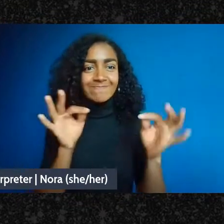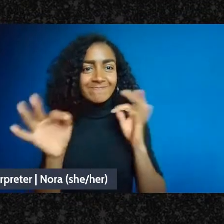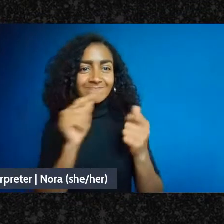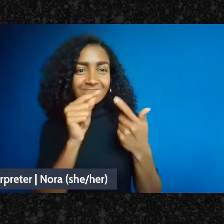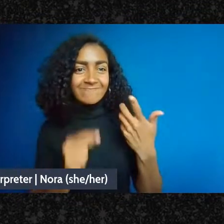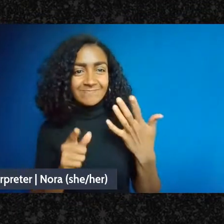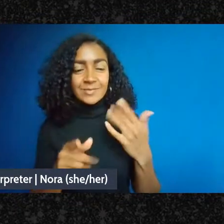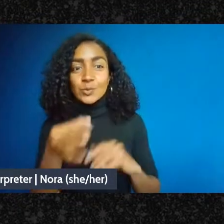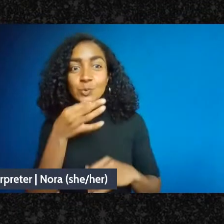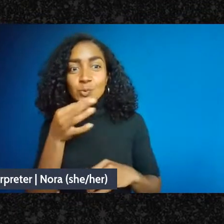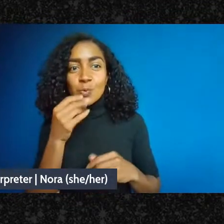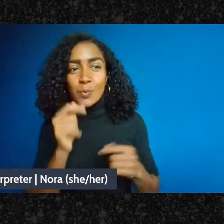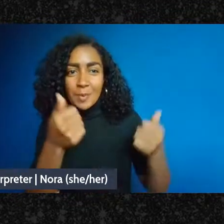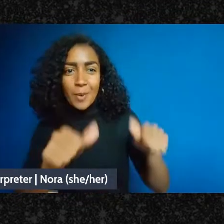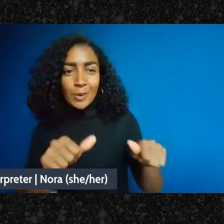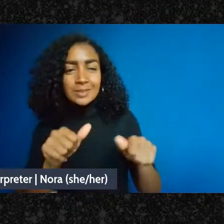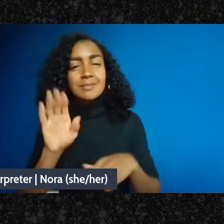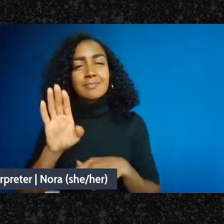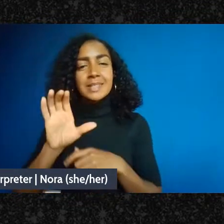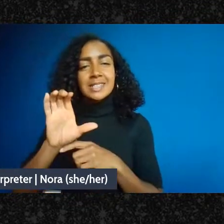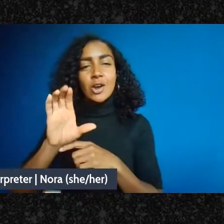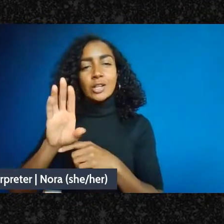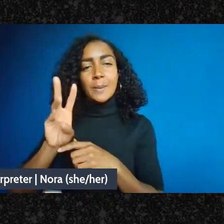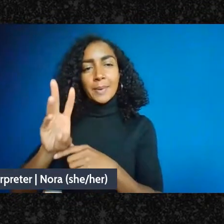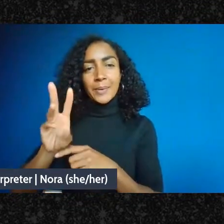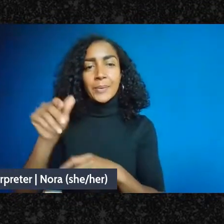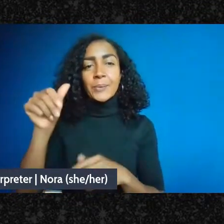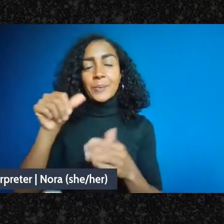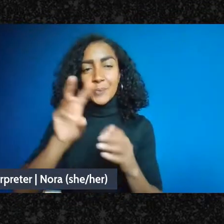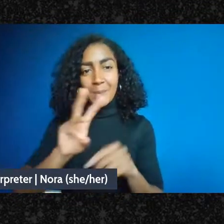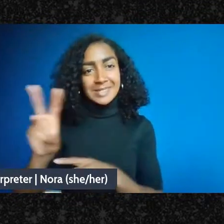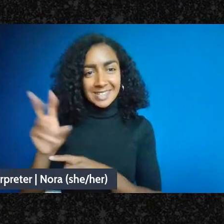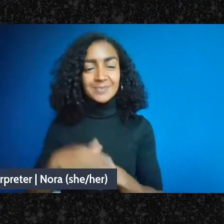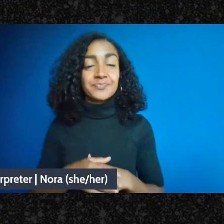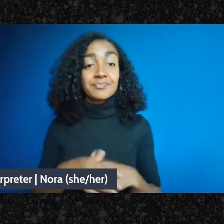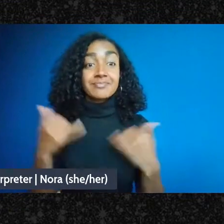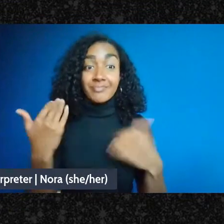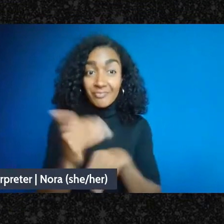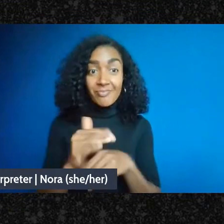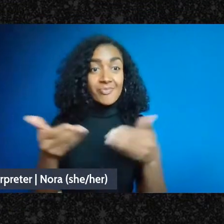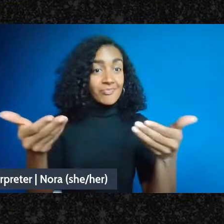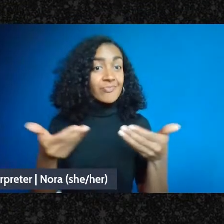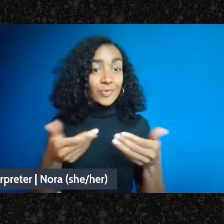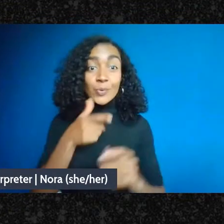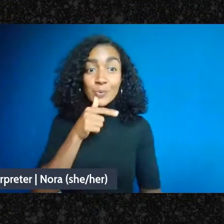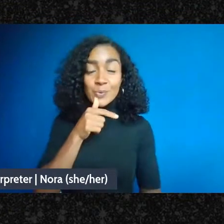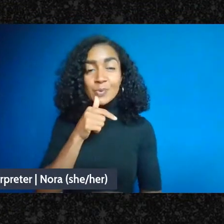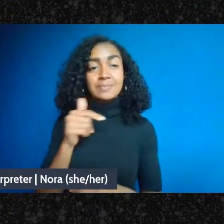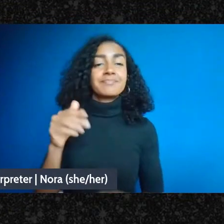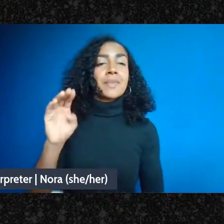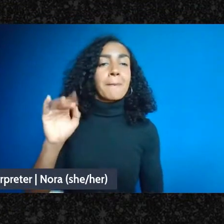Tonight i am presenting our primary speaker, Mike Haber mike is a clinical professor of law